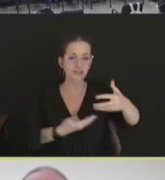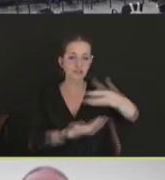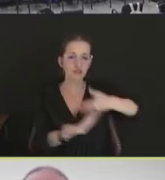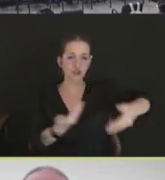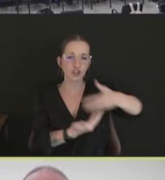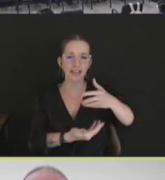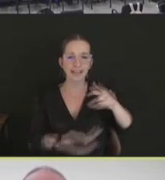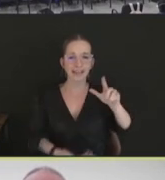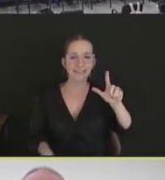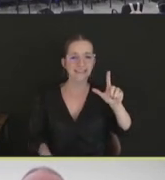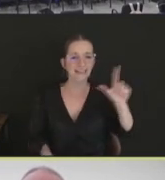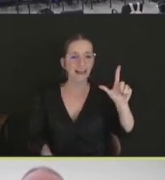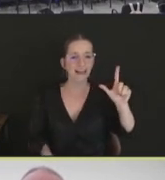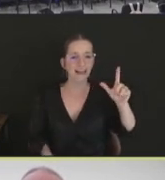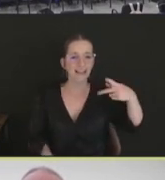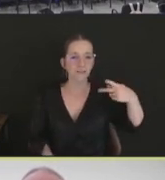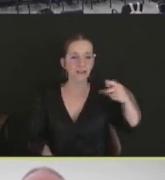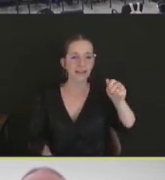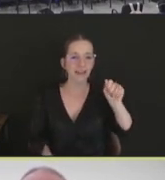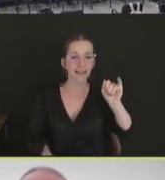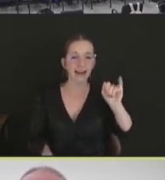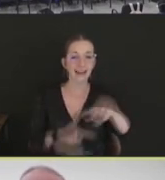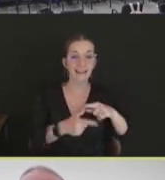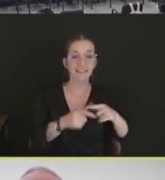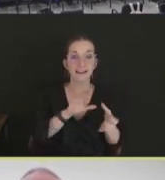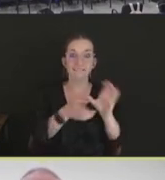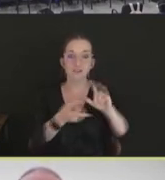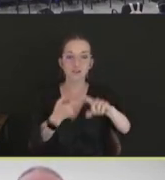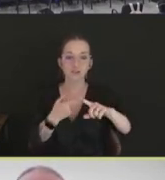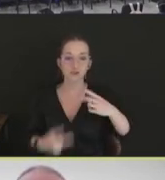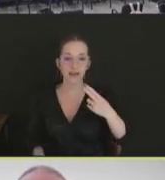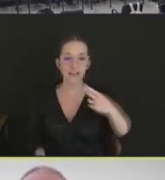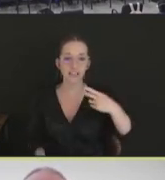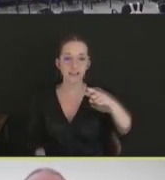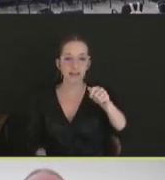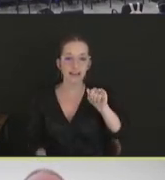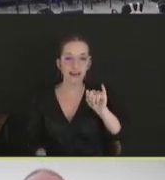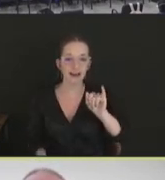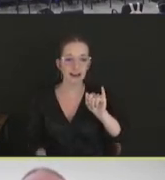phenotype, and then converted to a highly pathogenic, got into poultry, we were able to